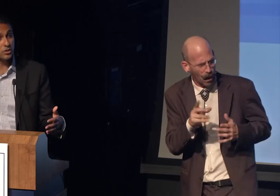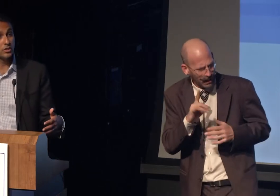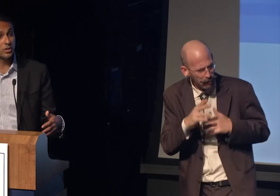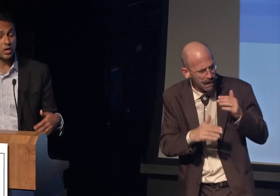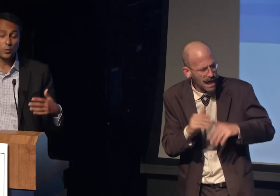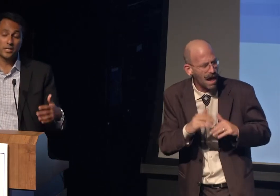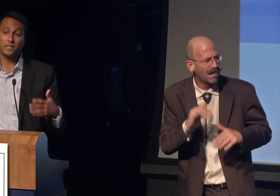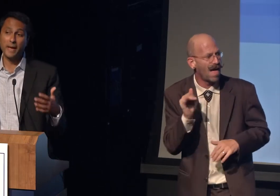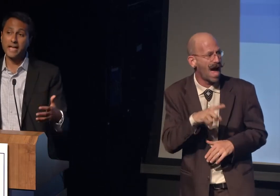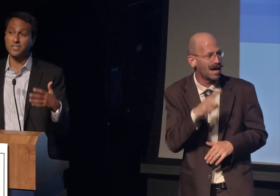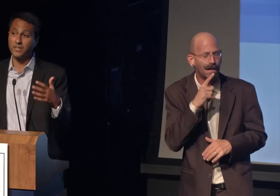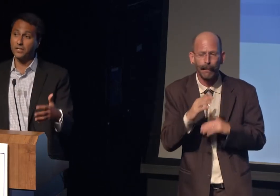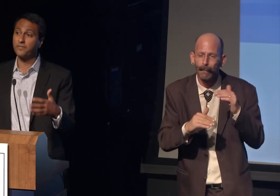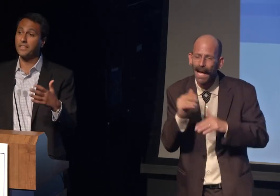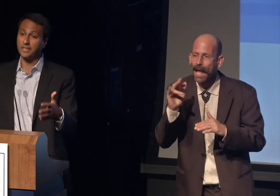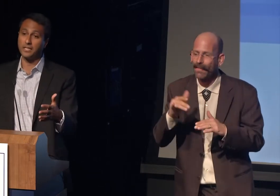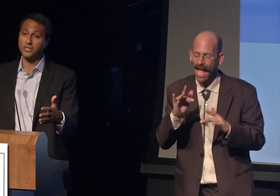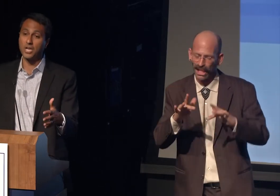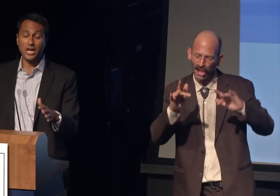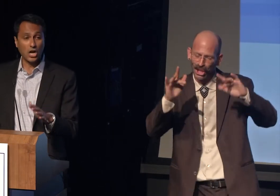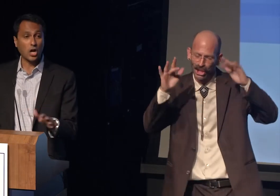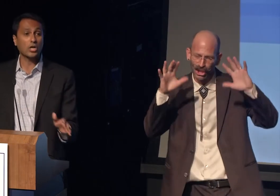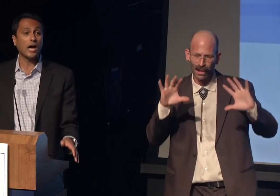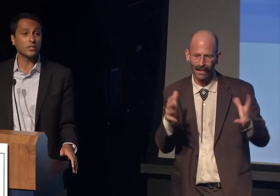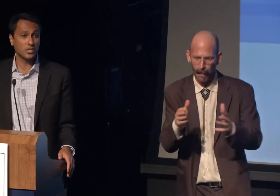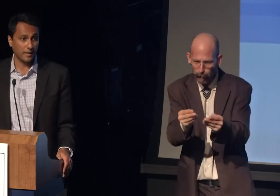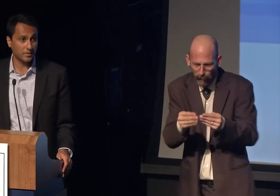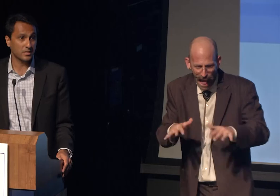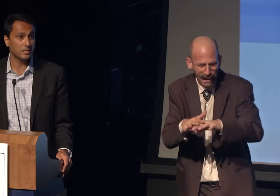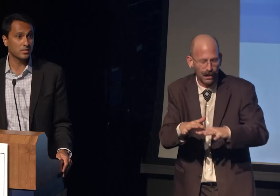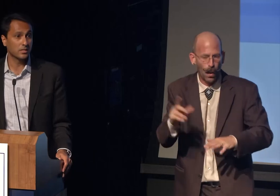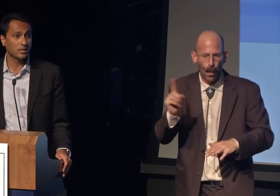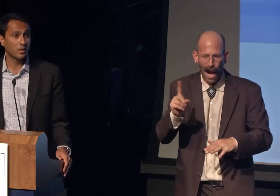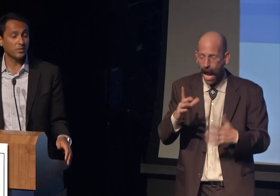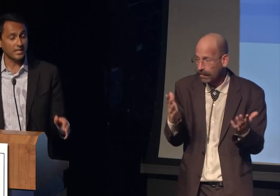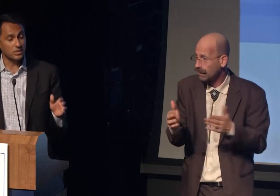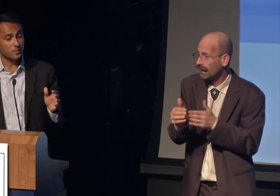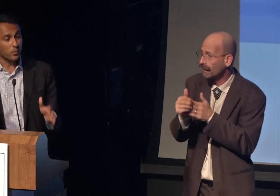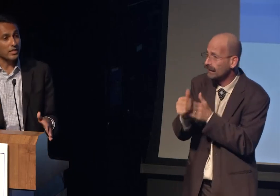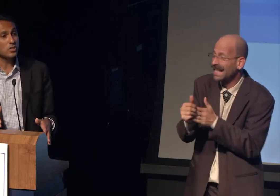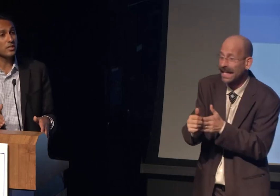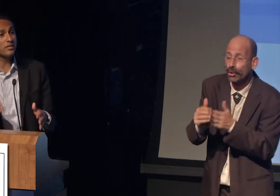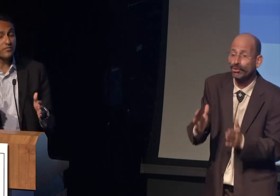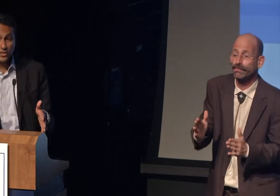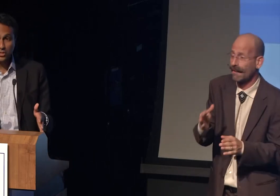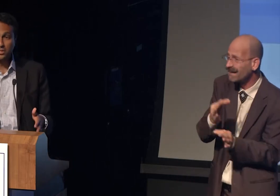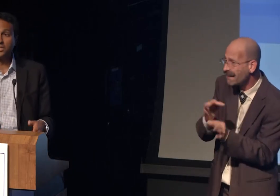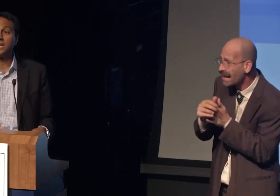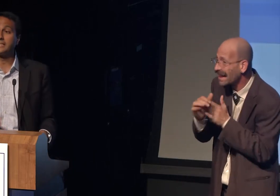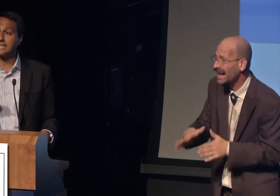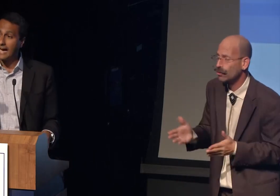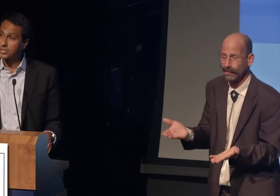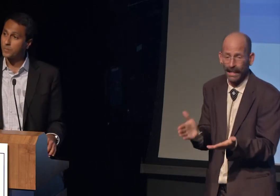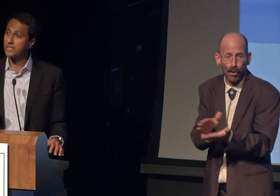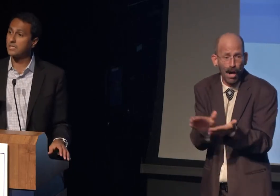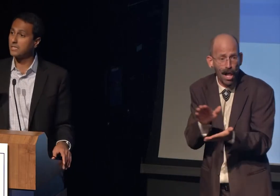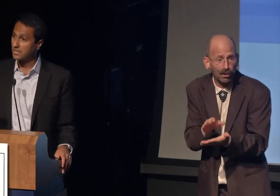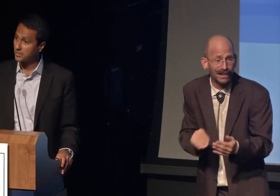To nurture a critical mass of interfaith leaders on our college campuses with the inspiration and the vision, the knowledge base and the skill set